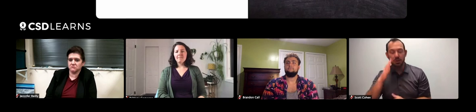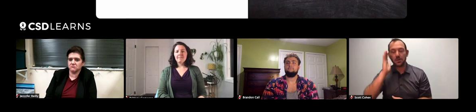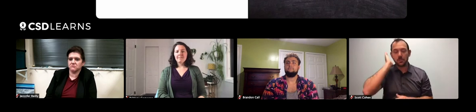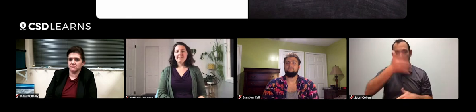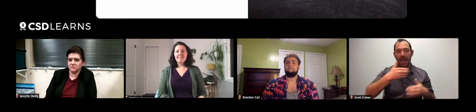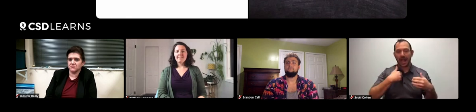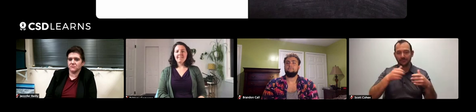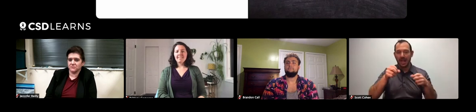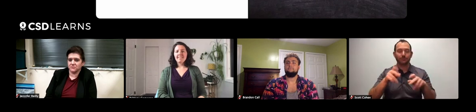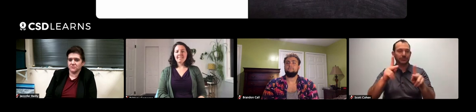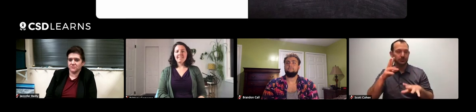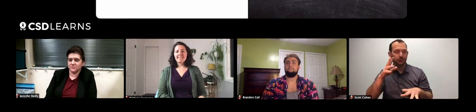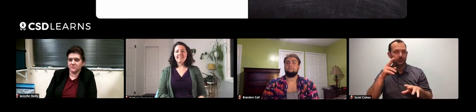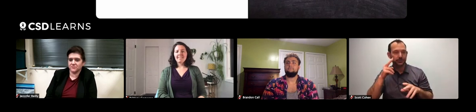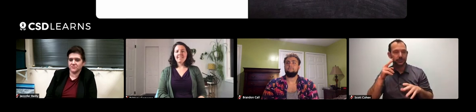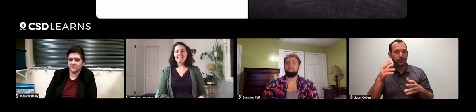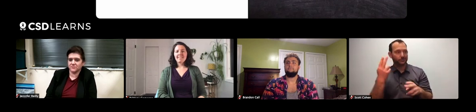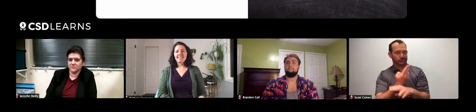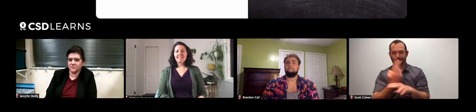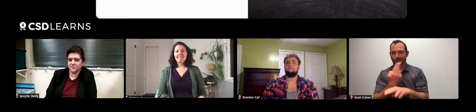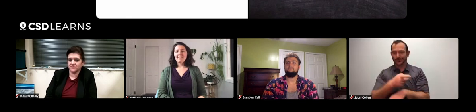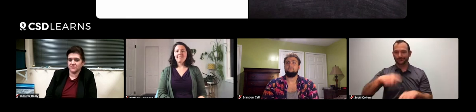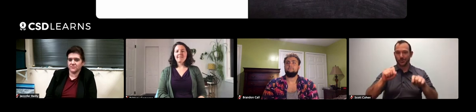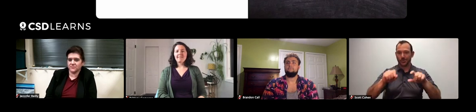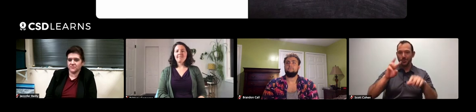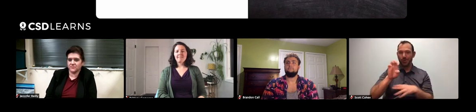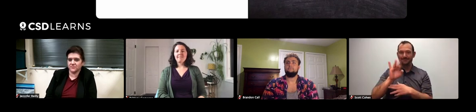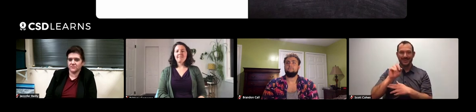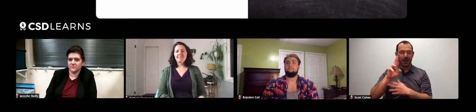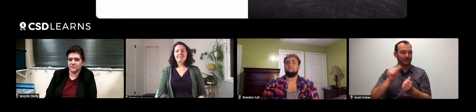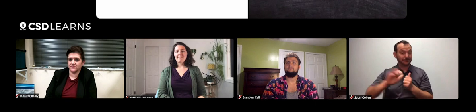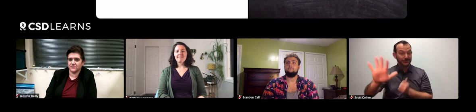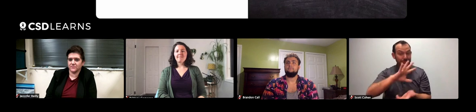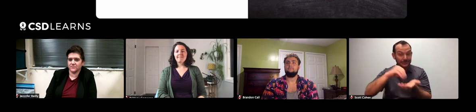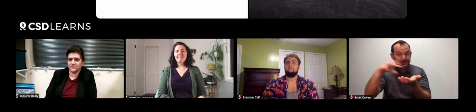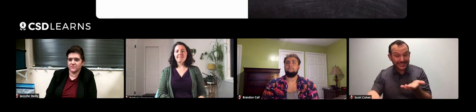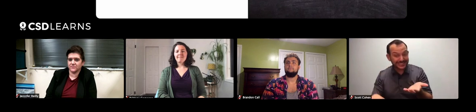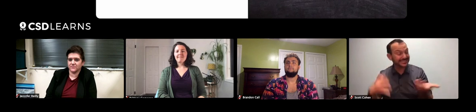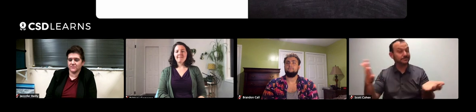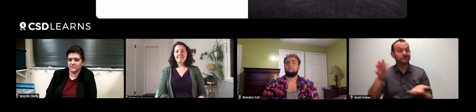So you will have an opportunity to use this webinar with your students at your schools,